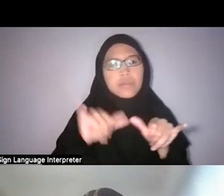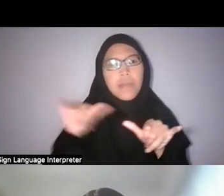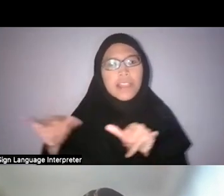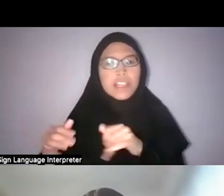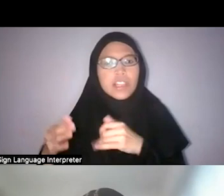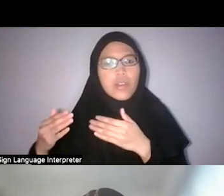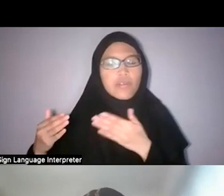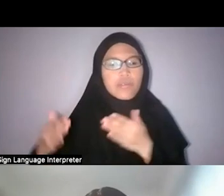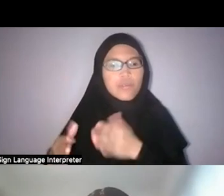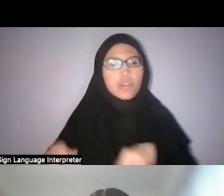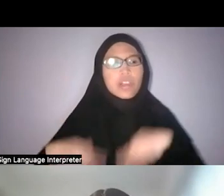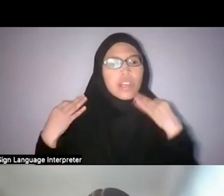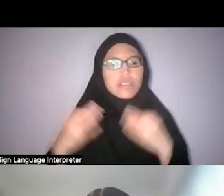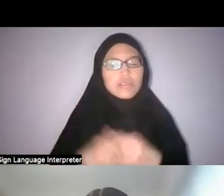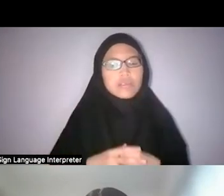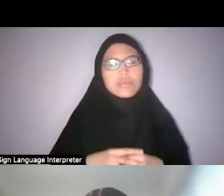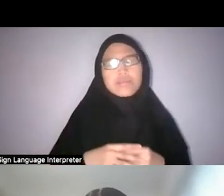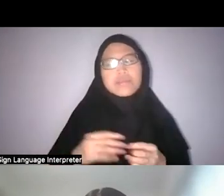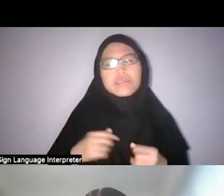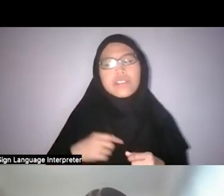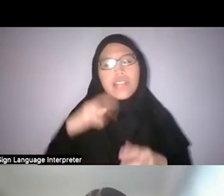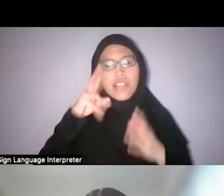When I was reading nineteenth-century Malay travelogues,